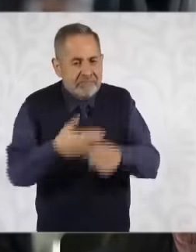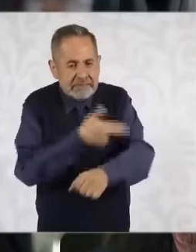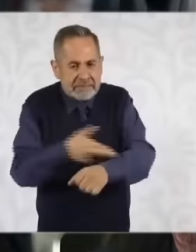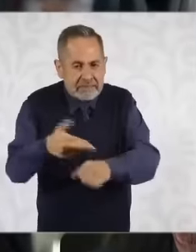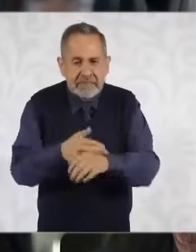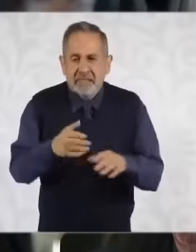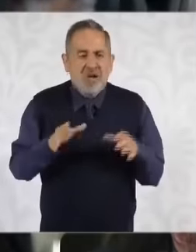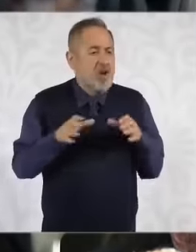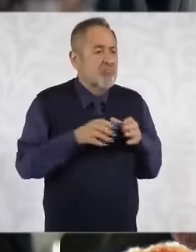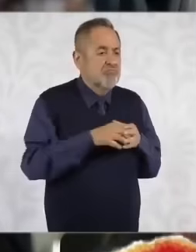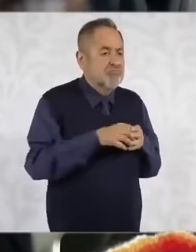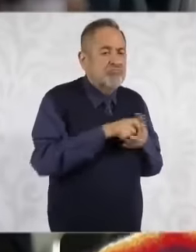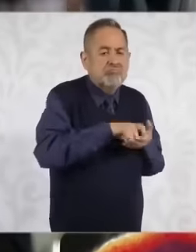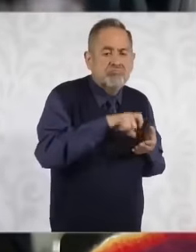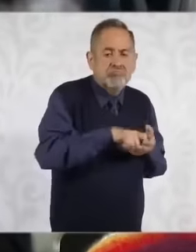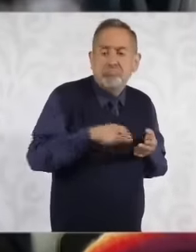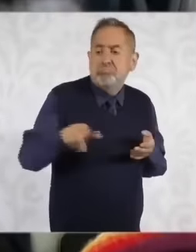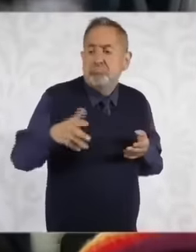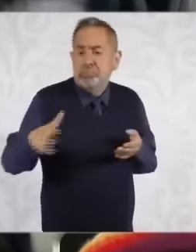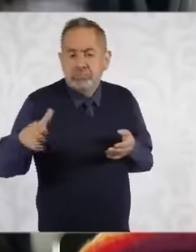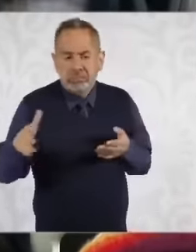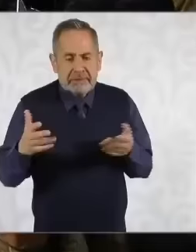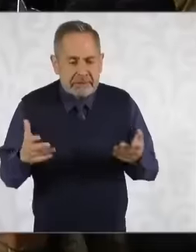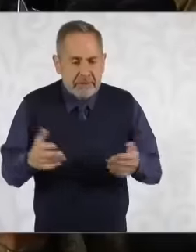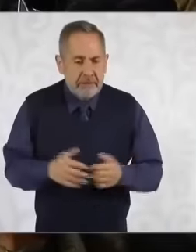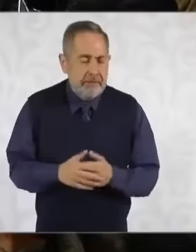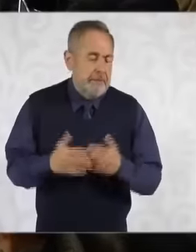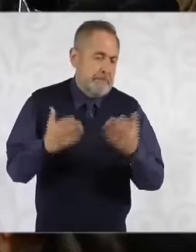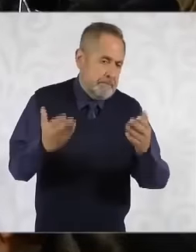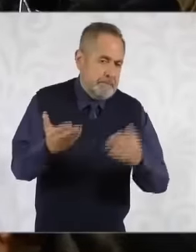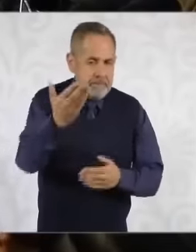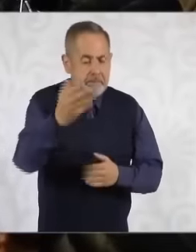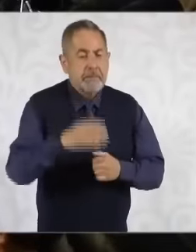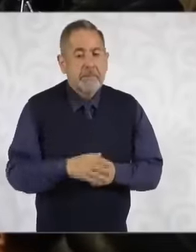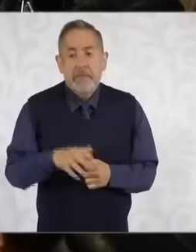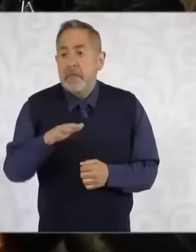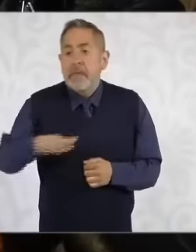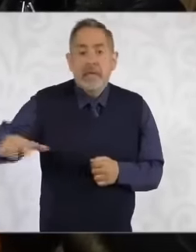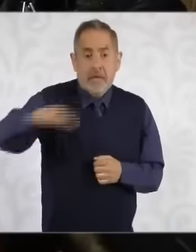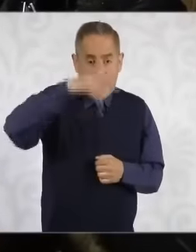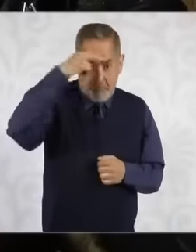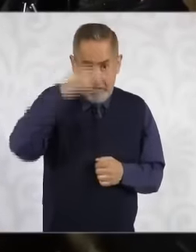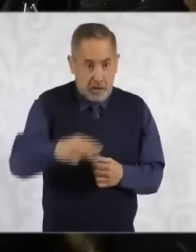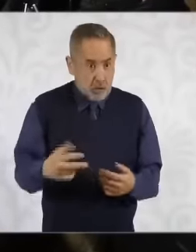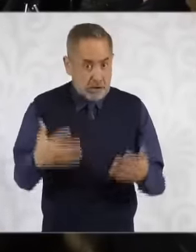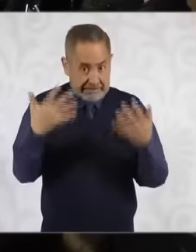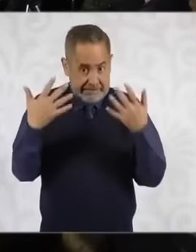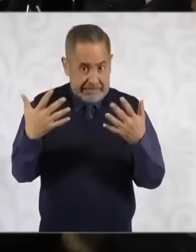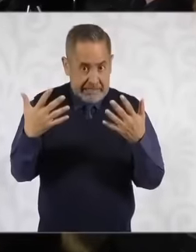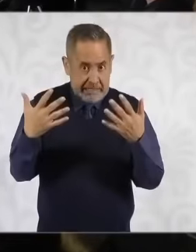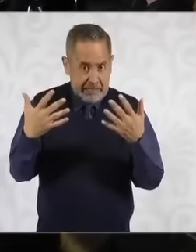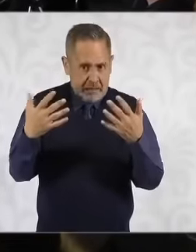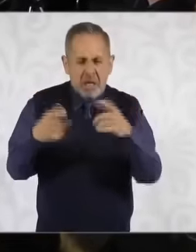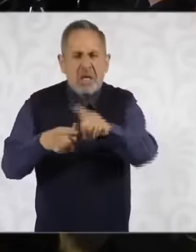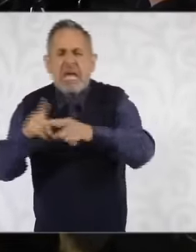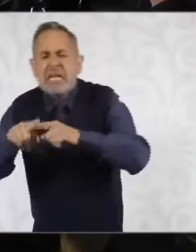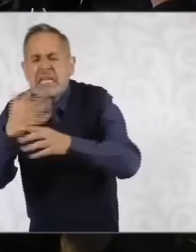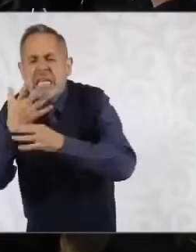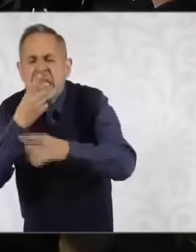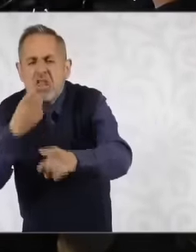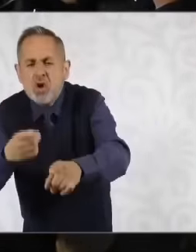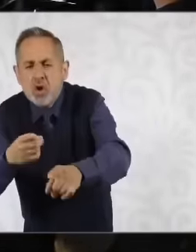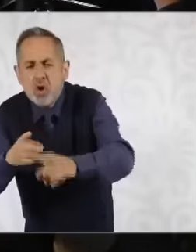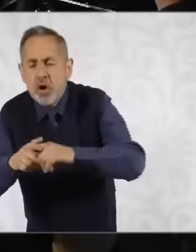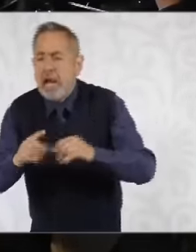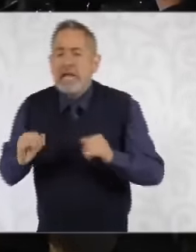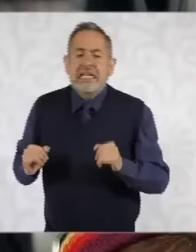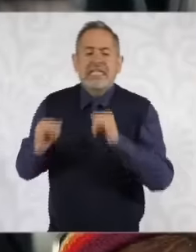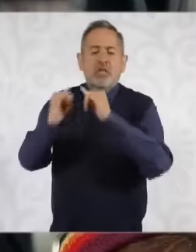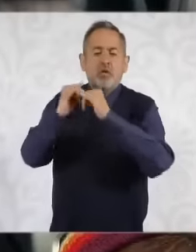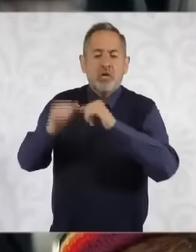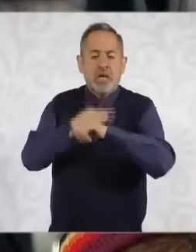social exclusion. President, six out of every 10 Mexican households. What is the Public Health Source?